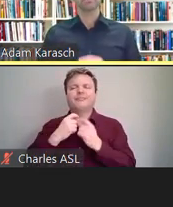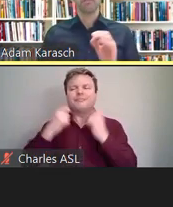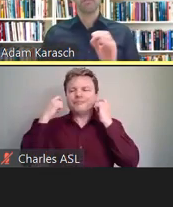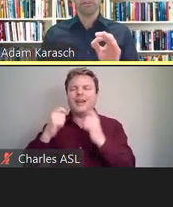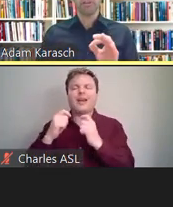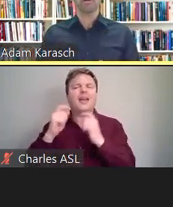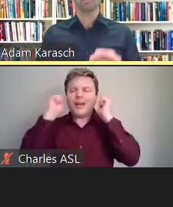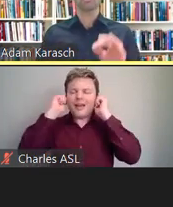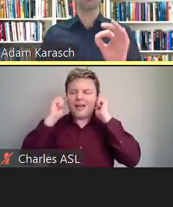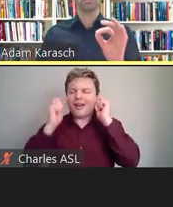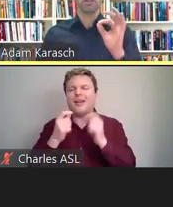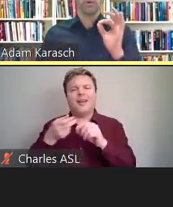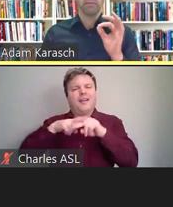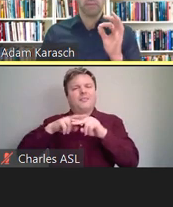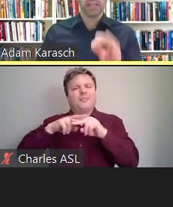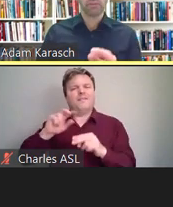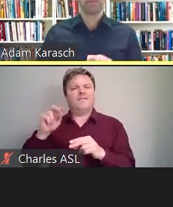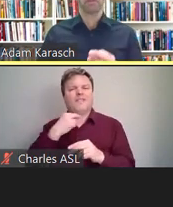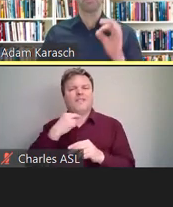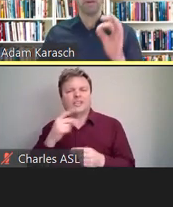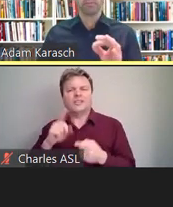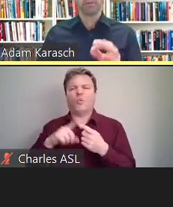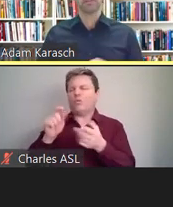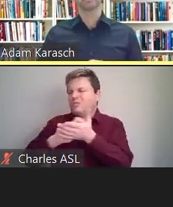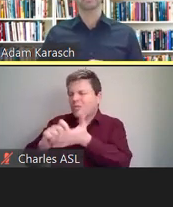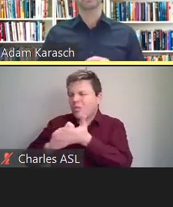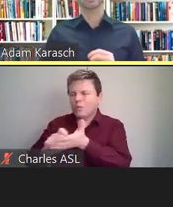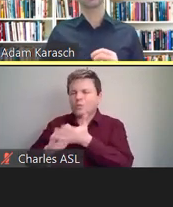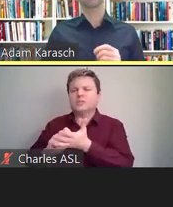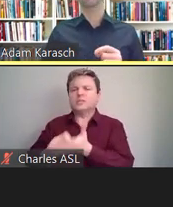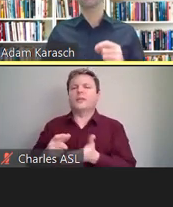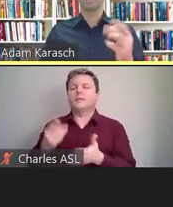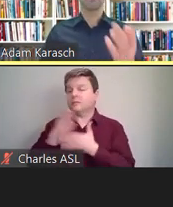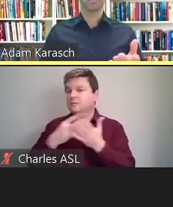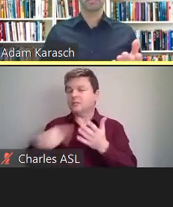Several though are really quite mainstream. They're popular, and they're used commonly